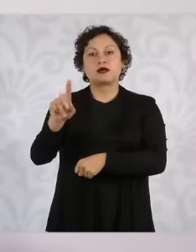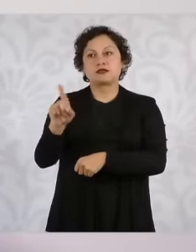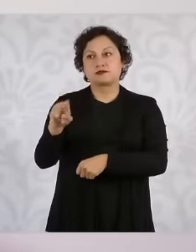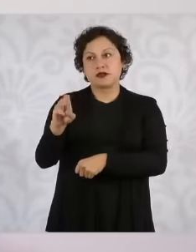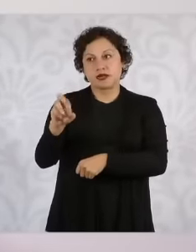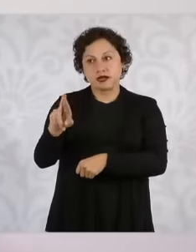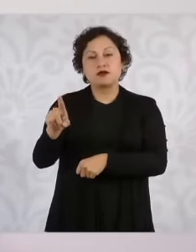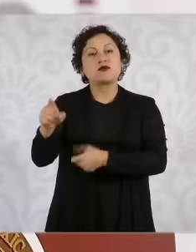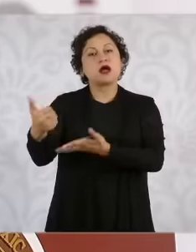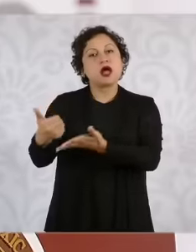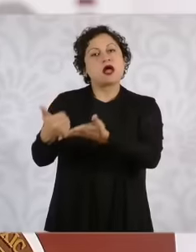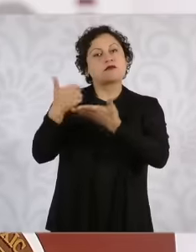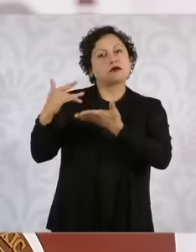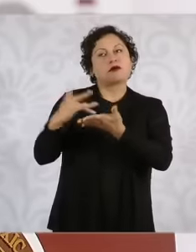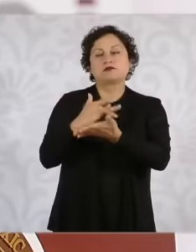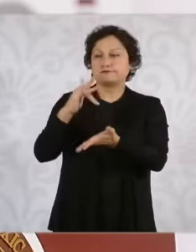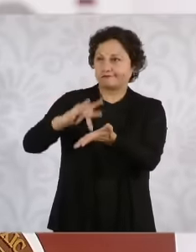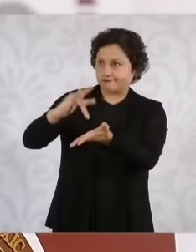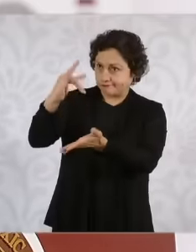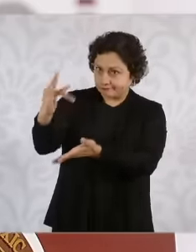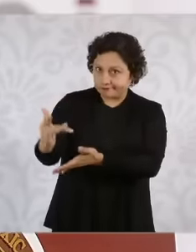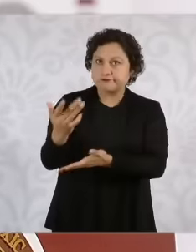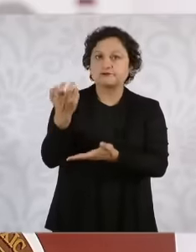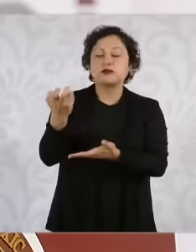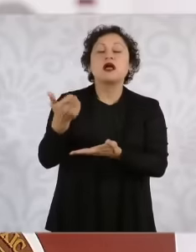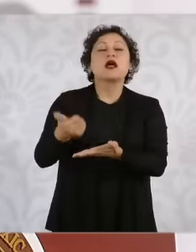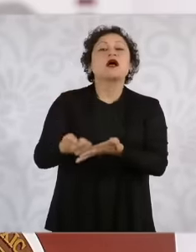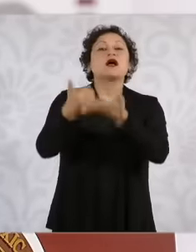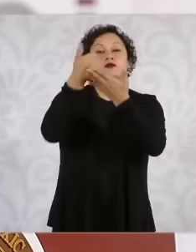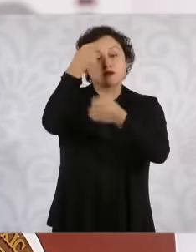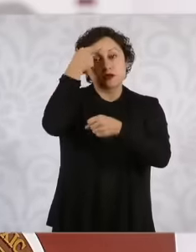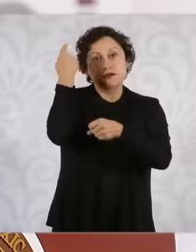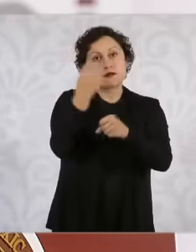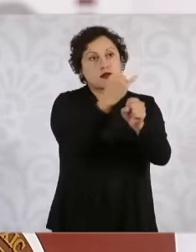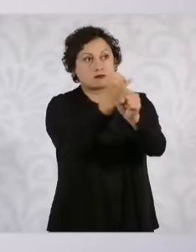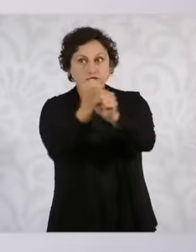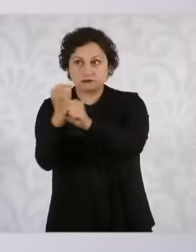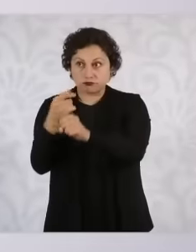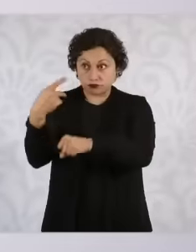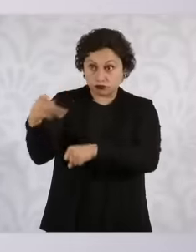actions and providing the operational and investigative capabilities of the prosecution for the success of